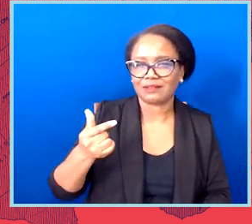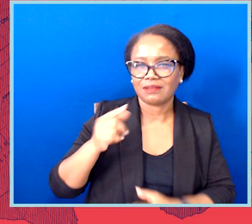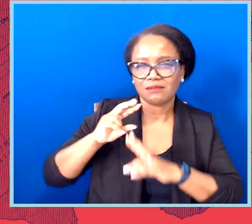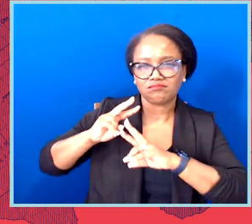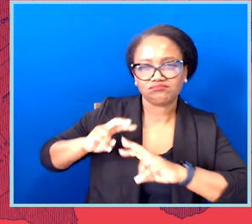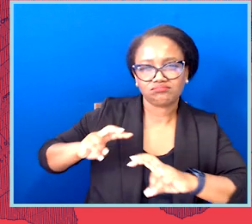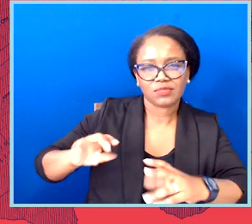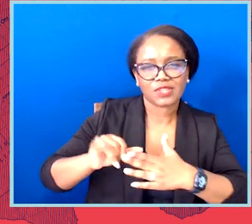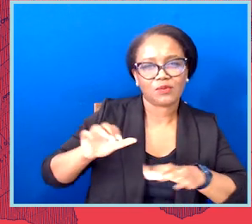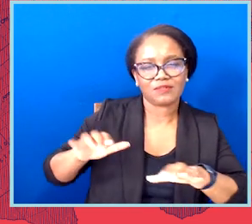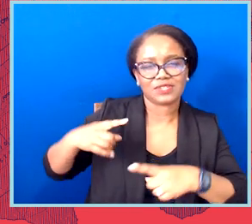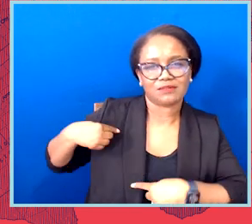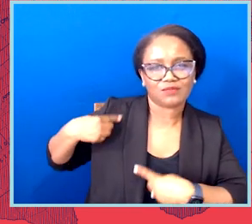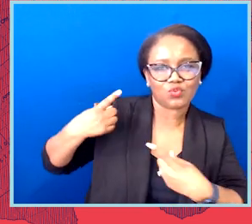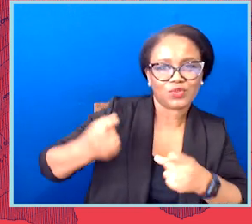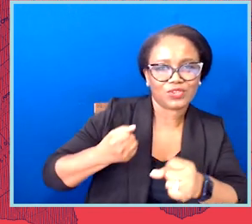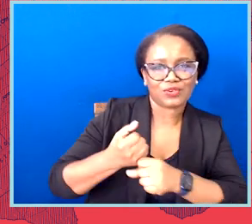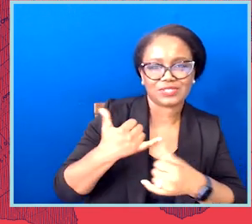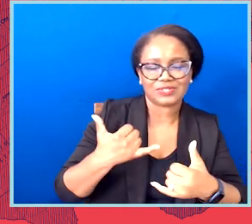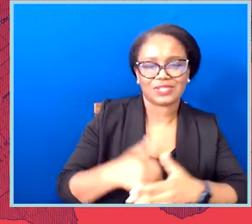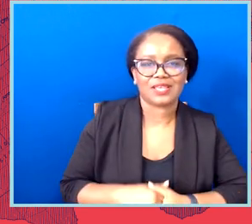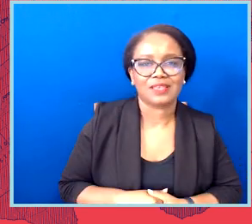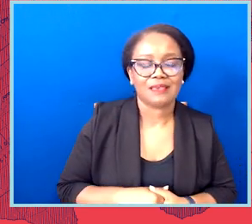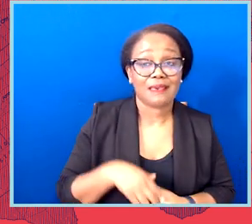frames that we've been dealing with as a result of the census delays due to the pandemic.